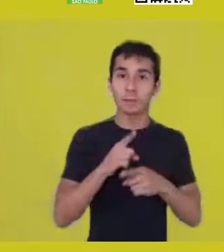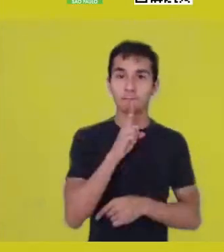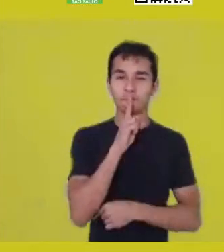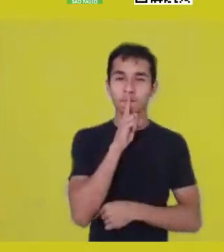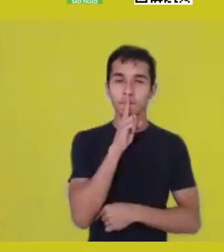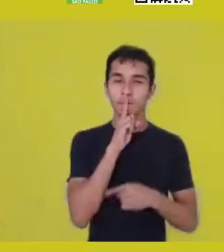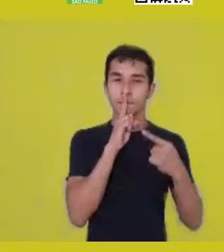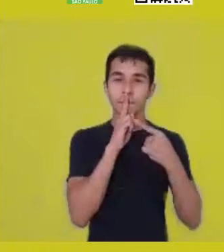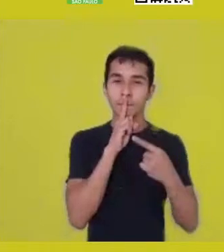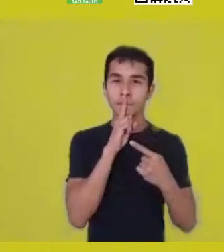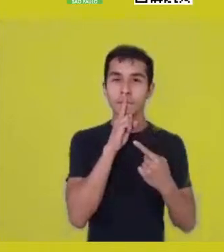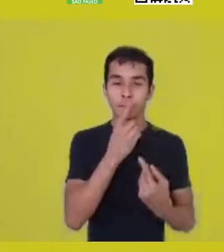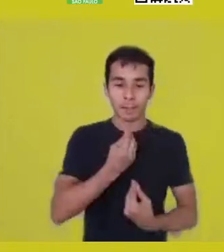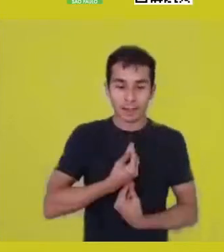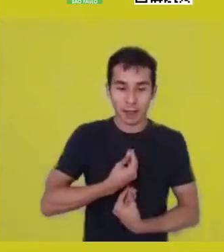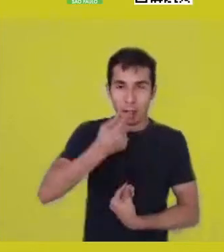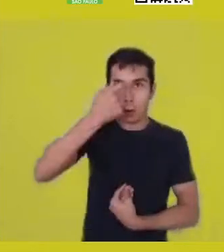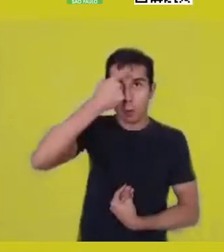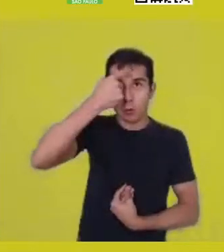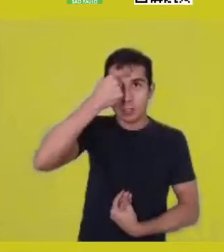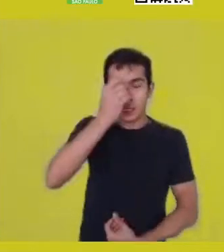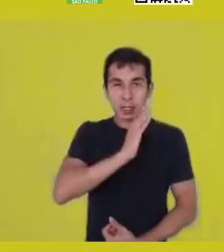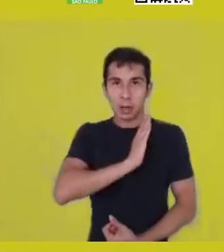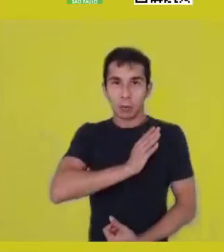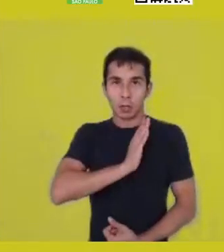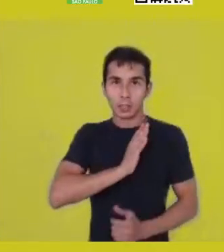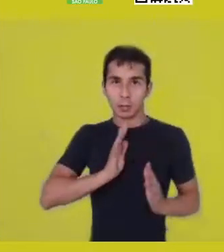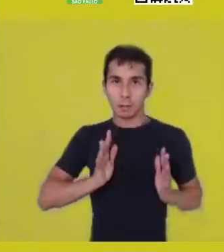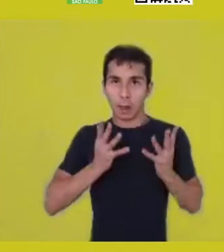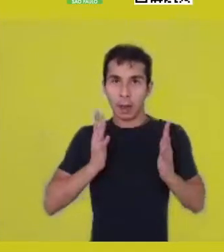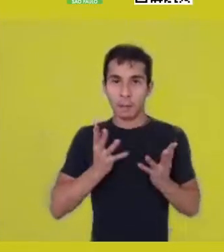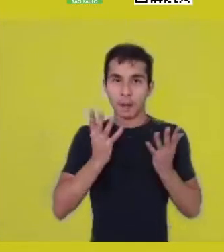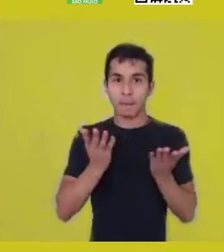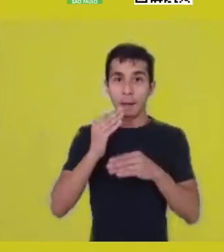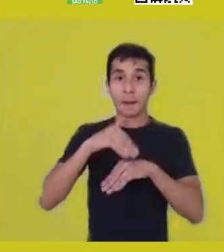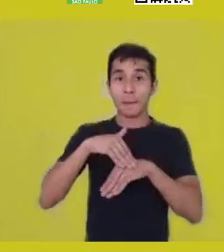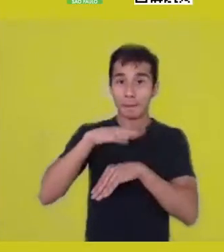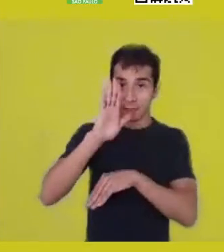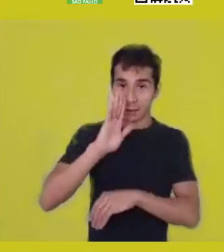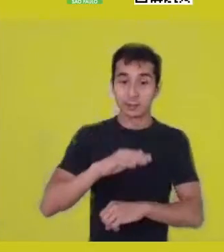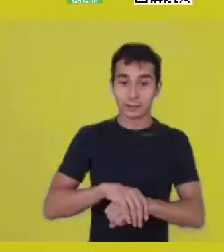listening much more to the heart. This notion of humanity we know,